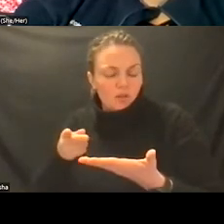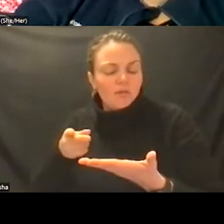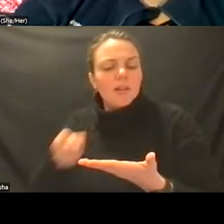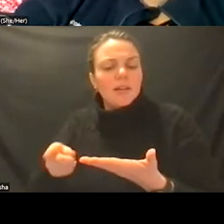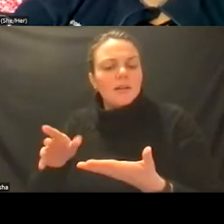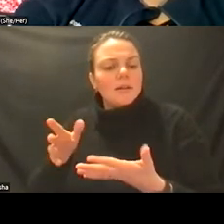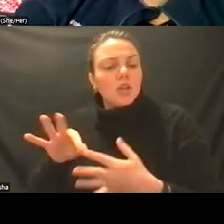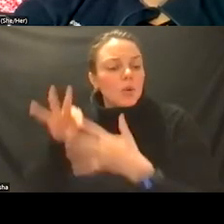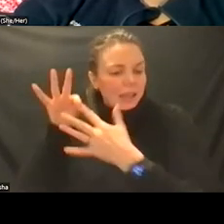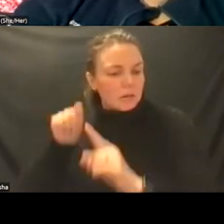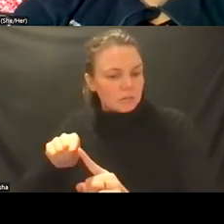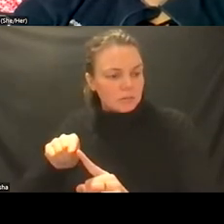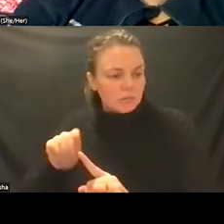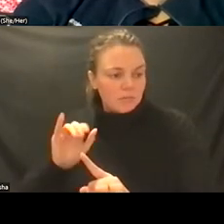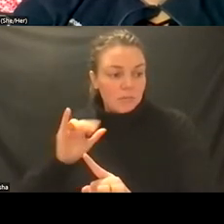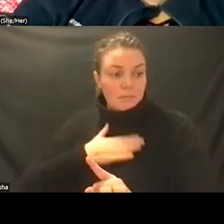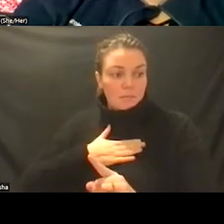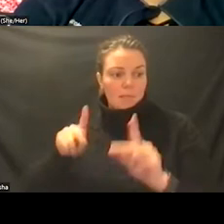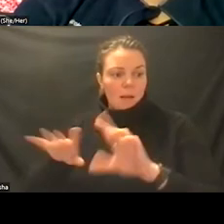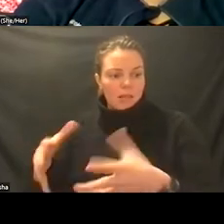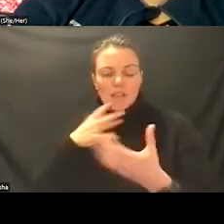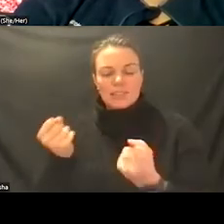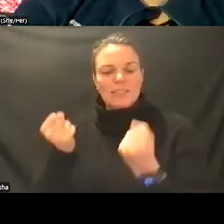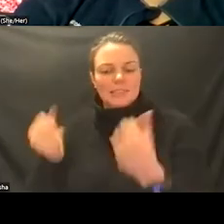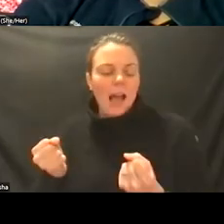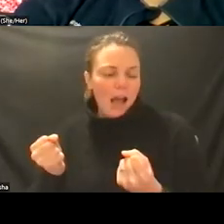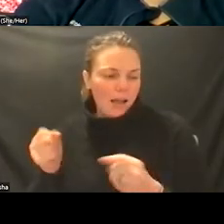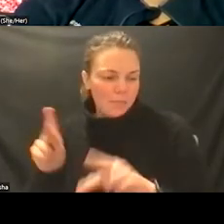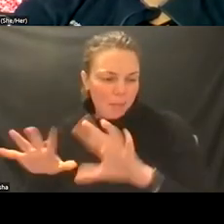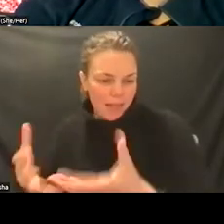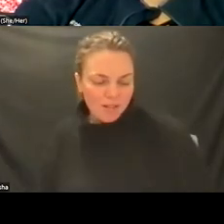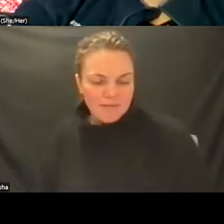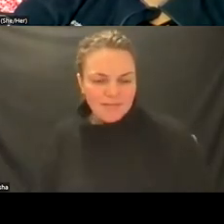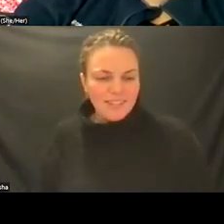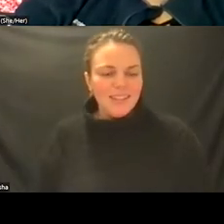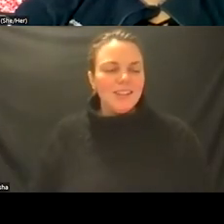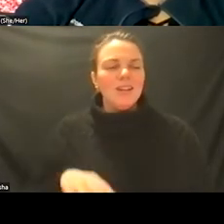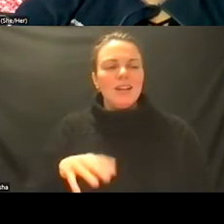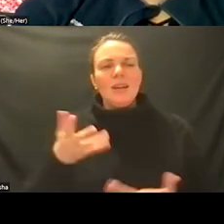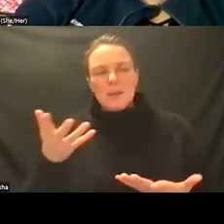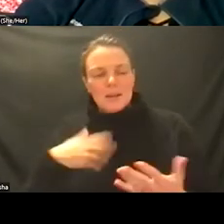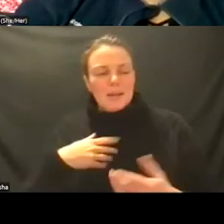unique and i put that in sort of two categories there are aspects of this population that are